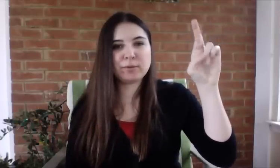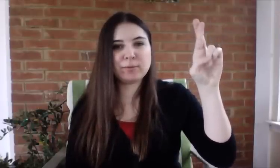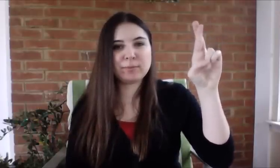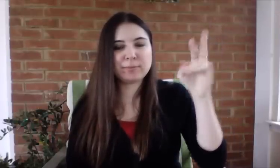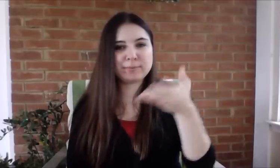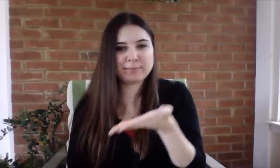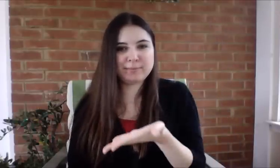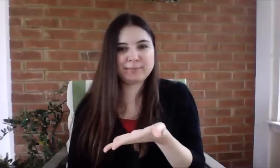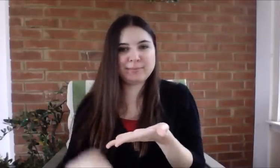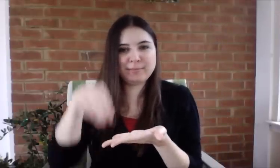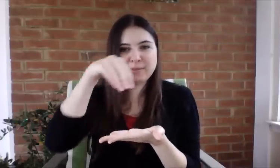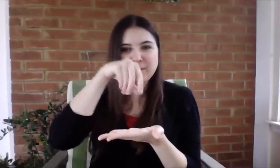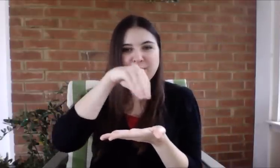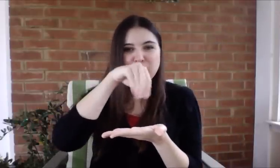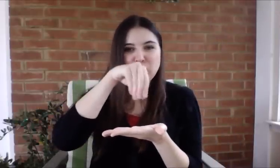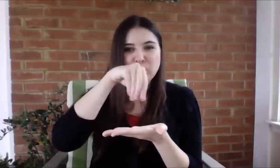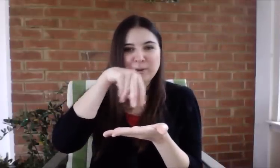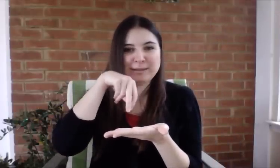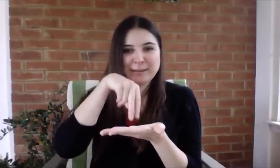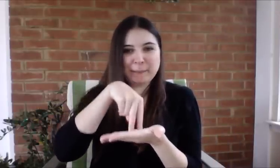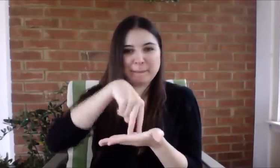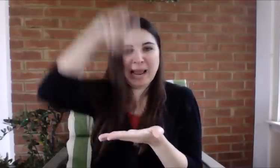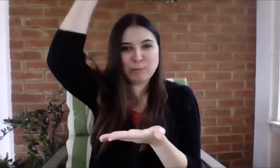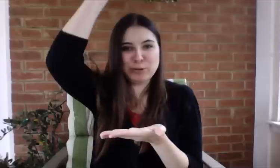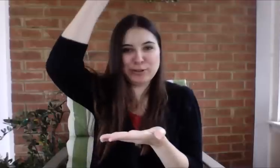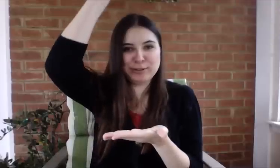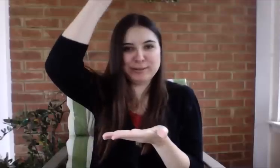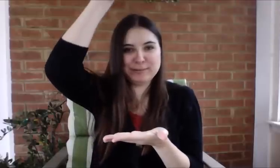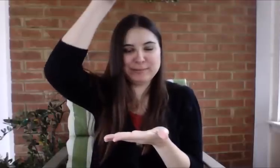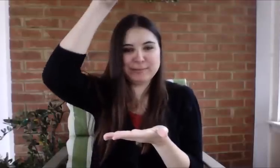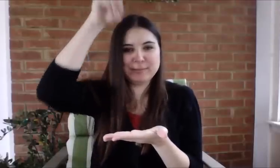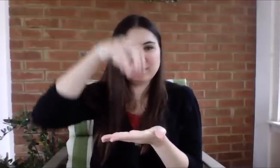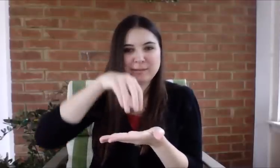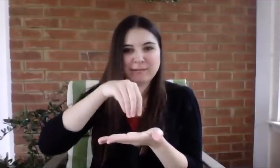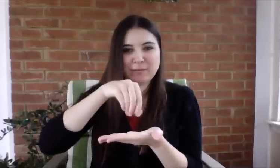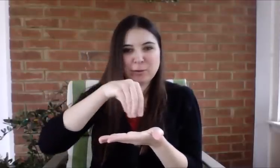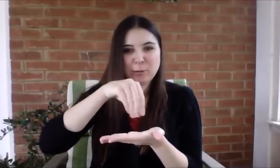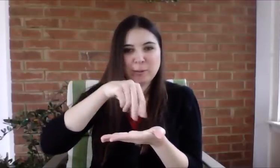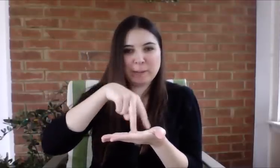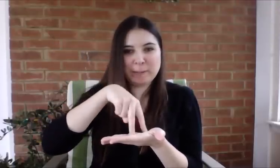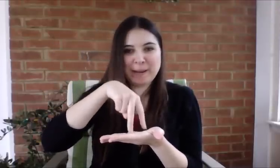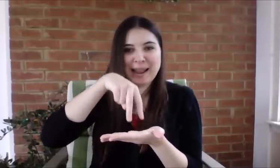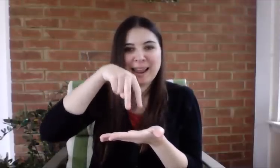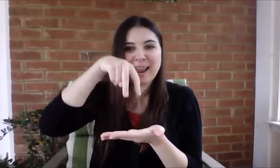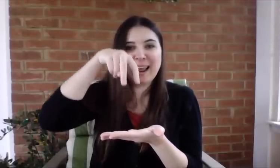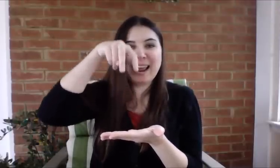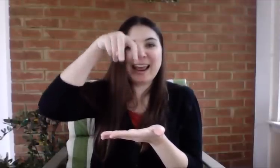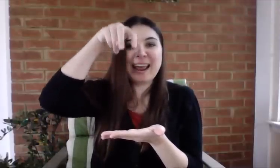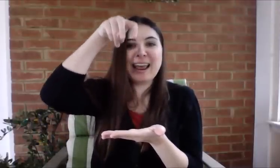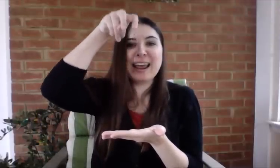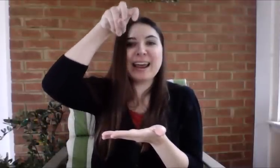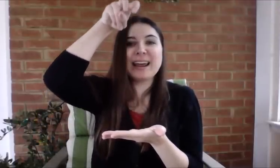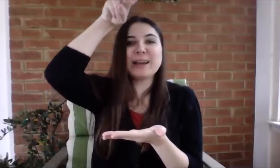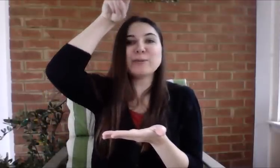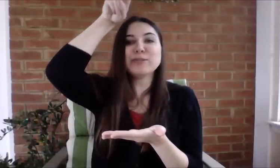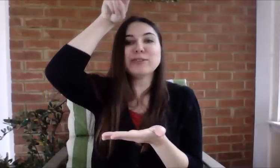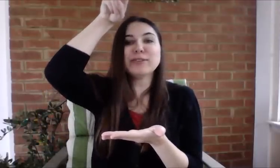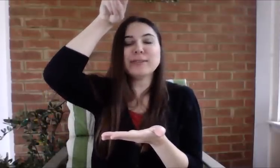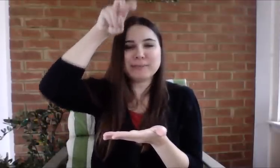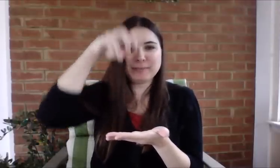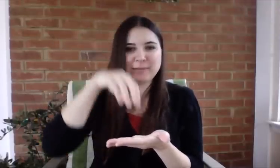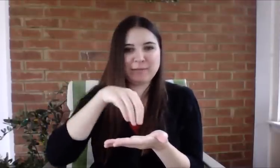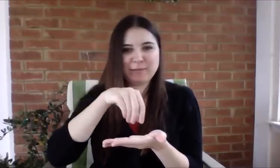[demonstrates sign]